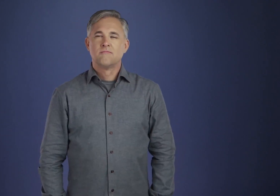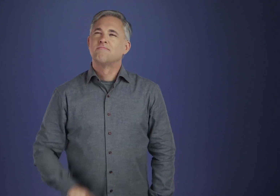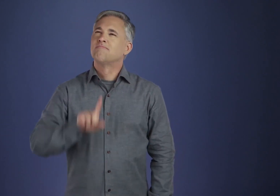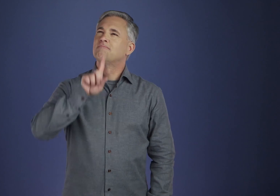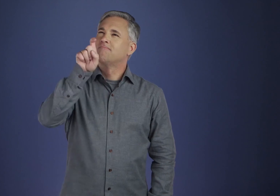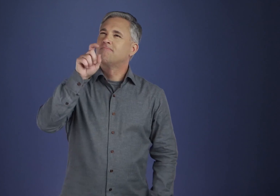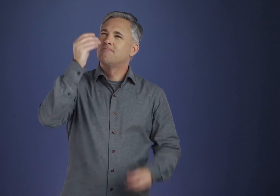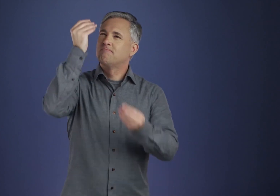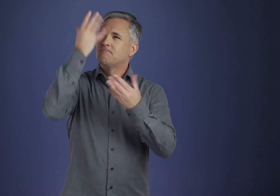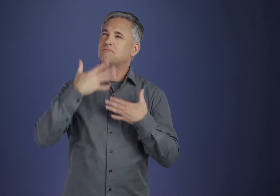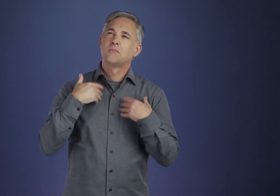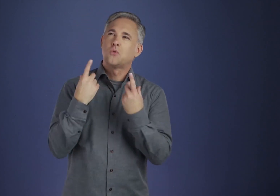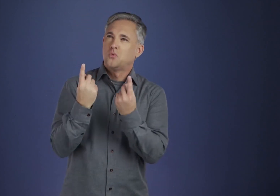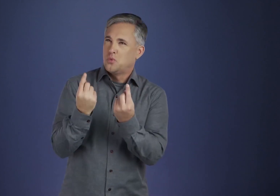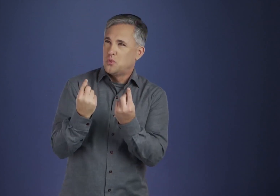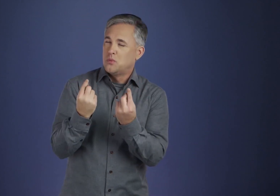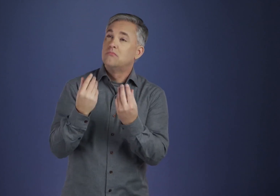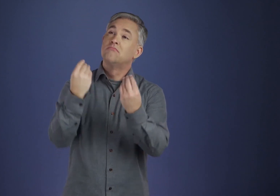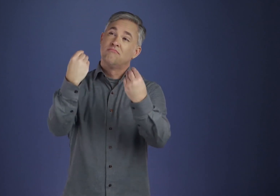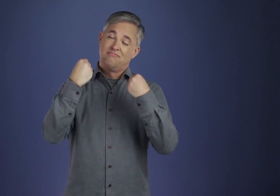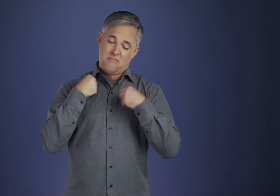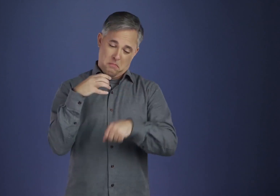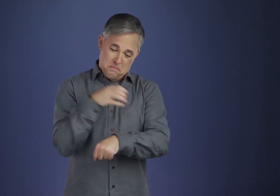His will for us and the power to carry that out.”